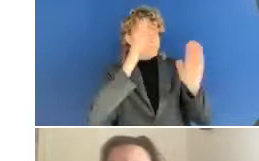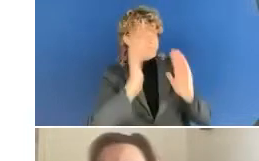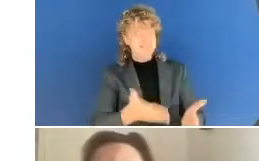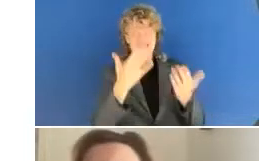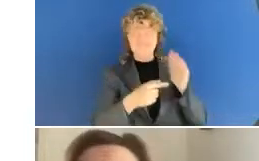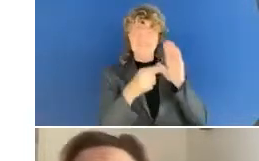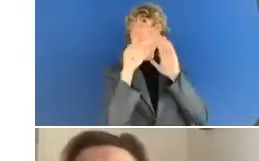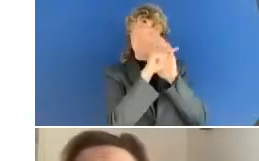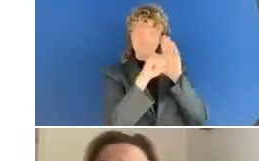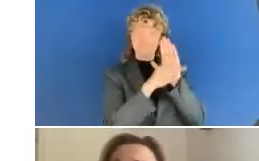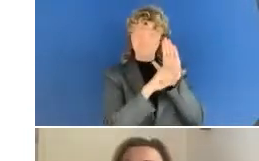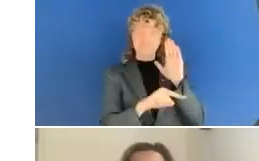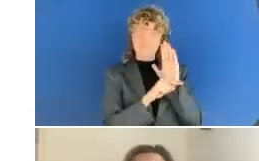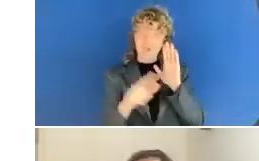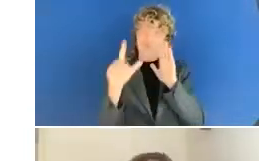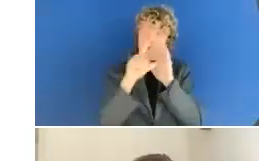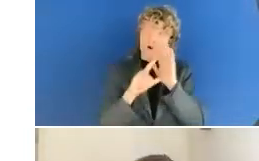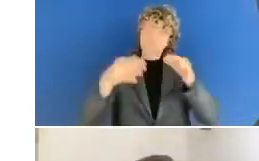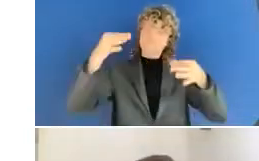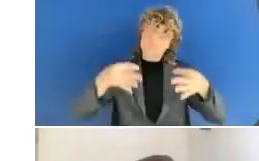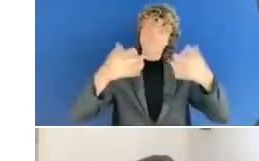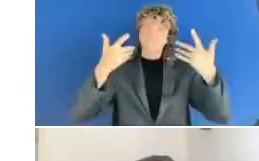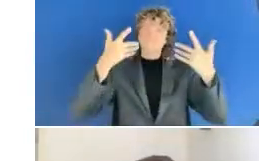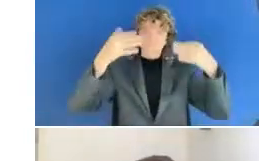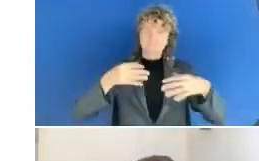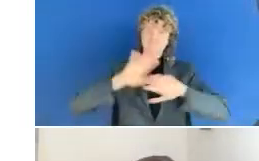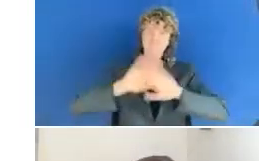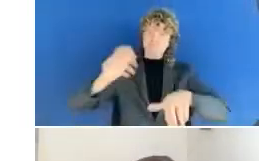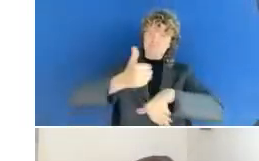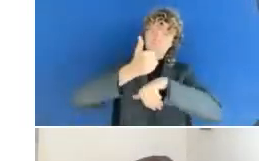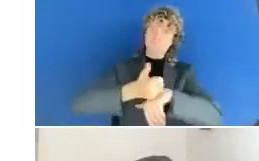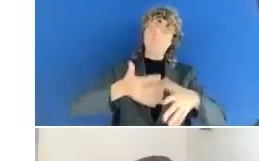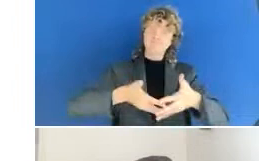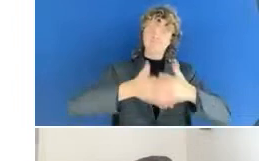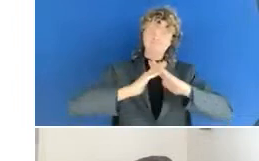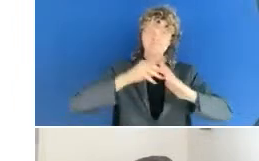their knowledge, and have taken action to create this compatibility which was not present before.